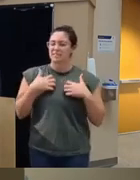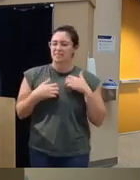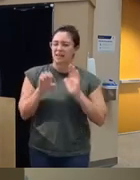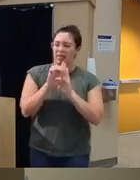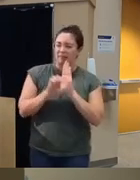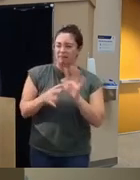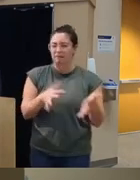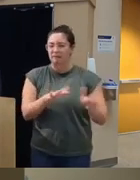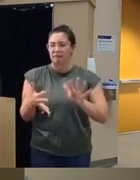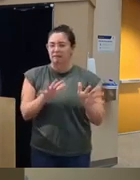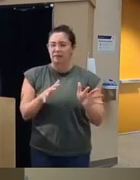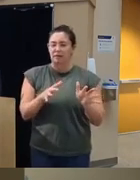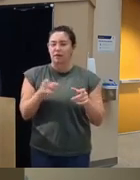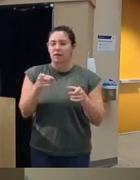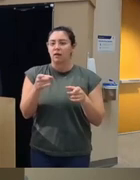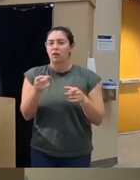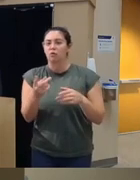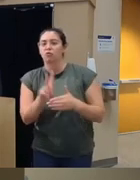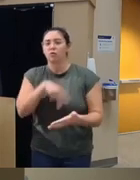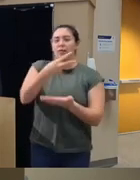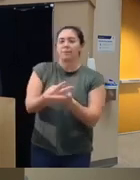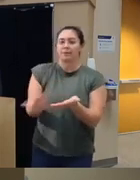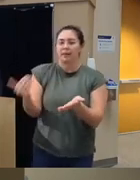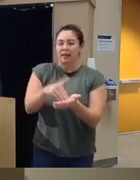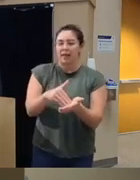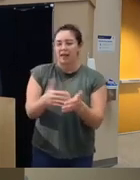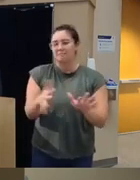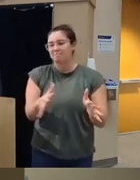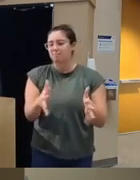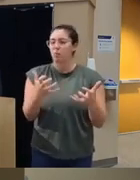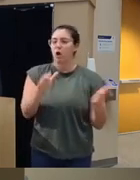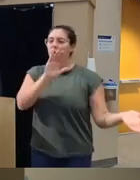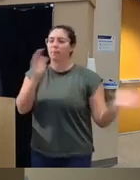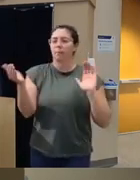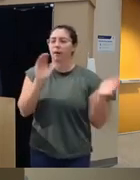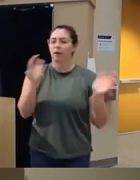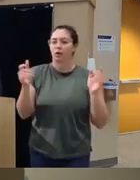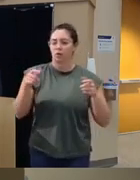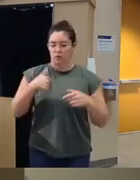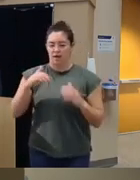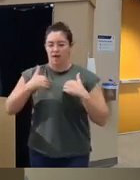rates of uh reoffending and relapsing that we wanted to use a comparison or a control group